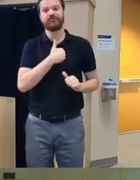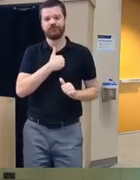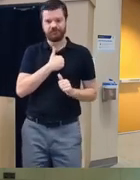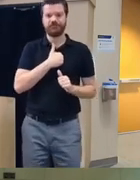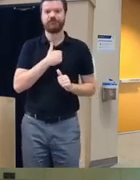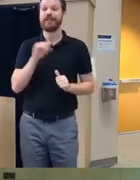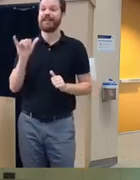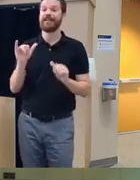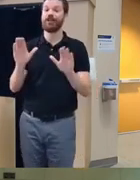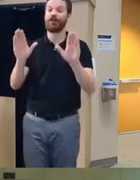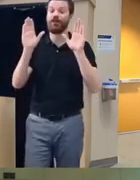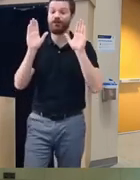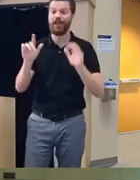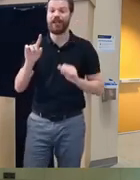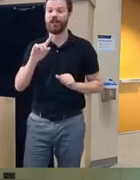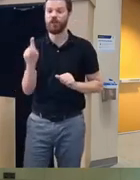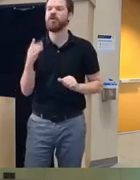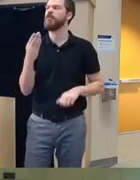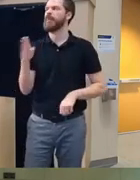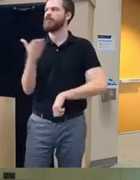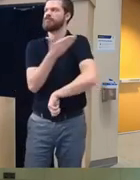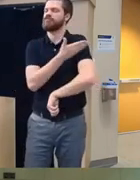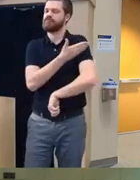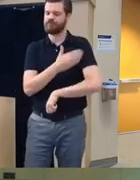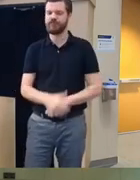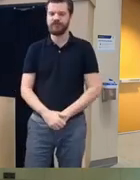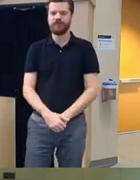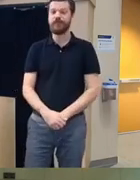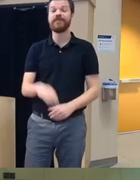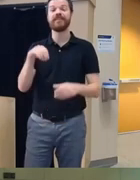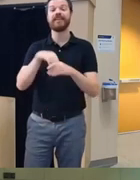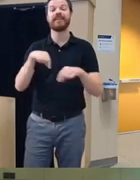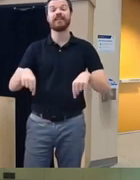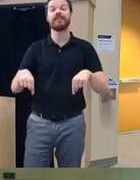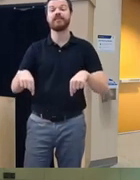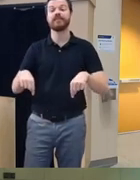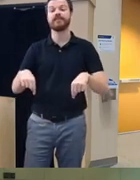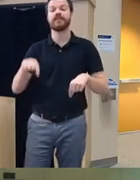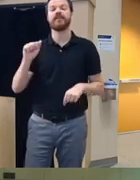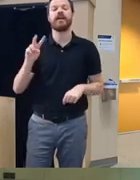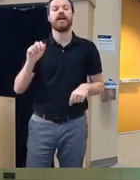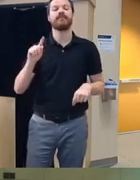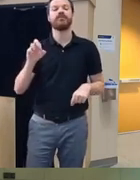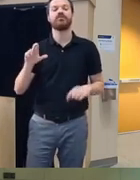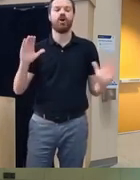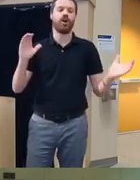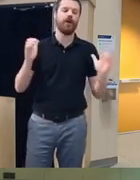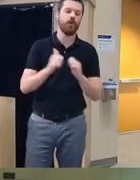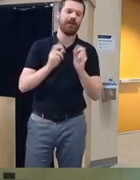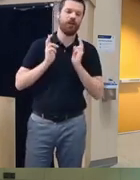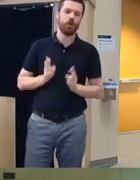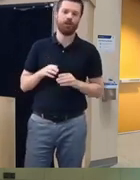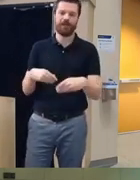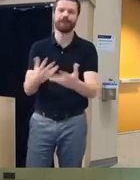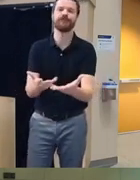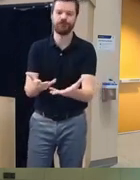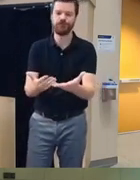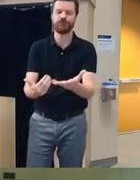outstanding question we have in this Avatar versus the human administered there's a human